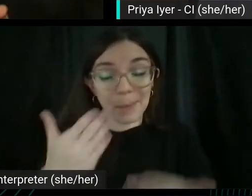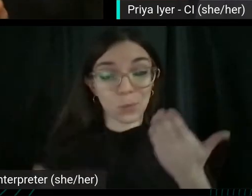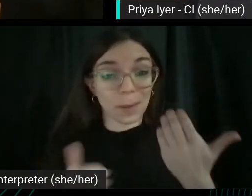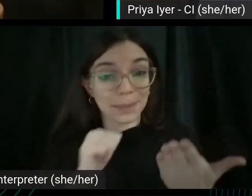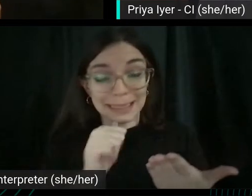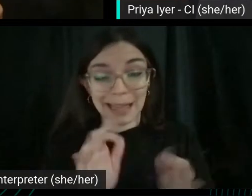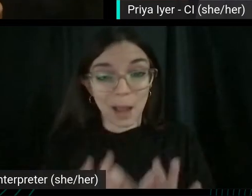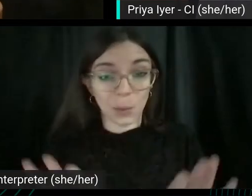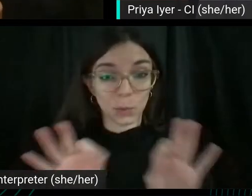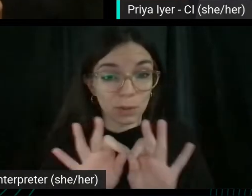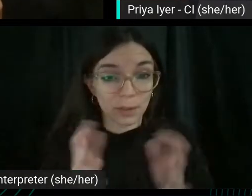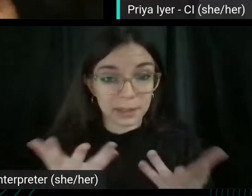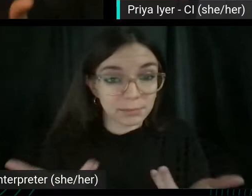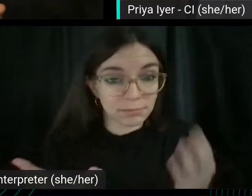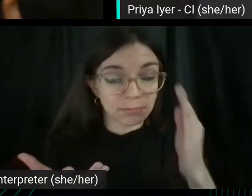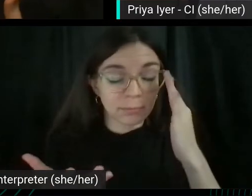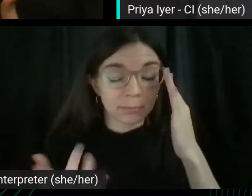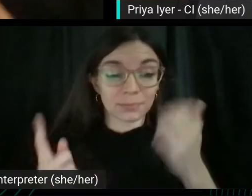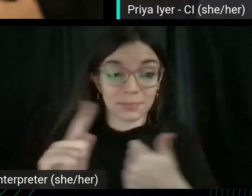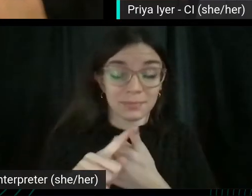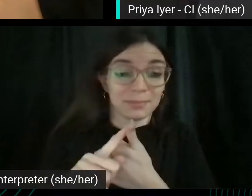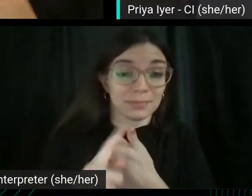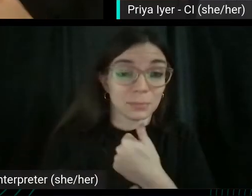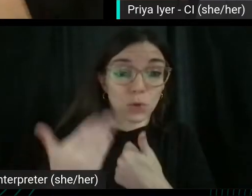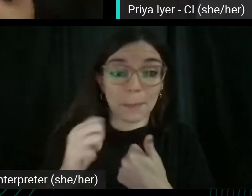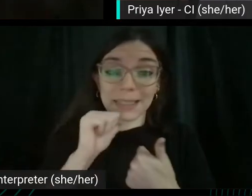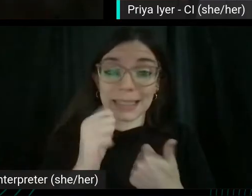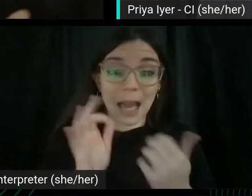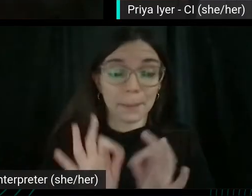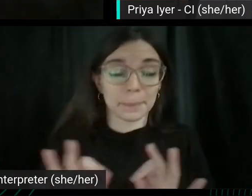Like the certainly won't be enough to be by Merit going after and be